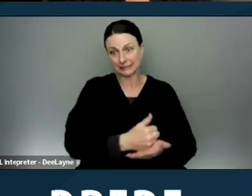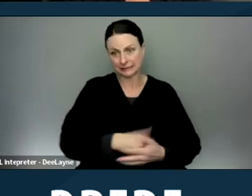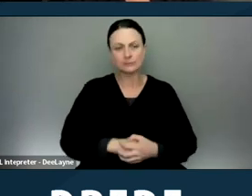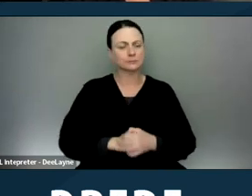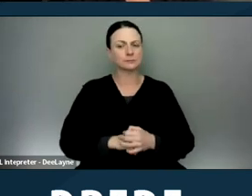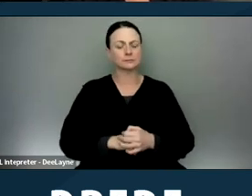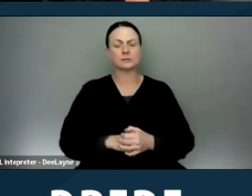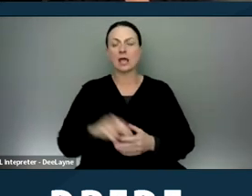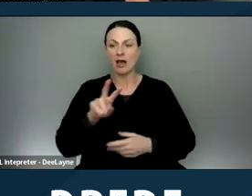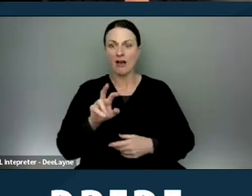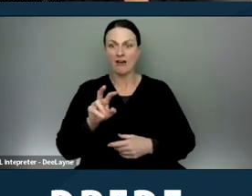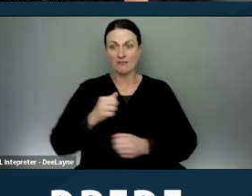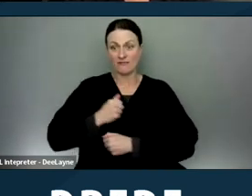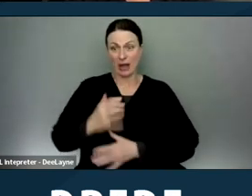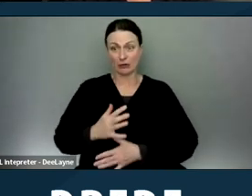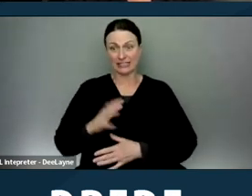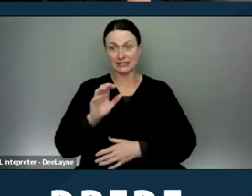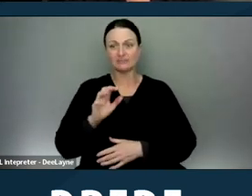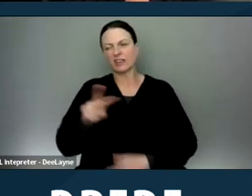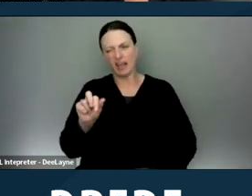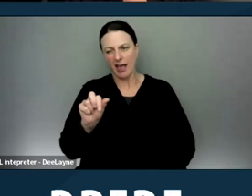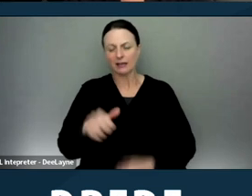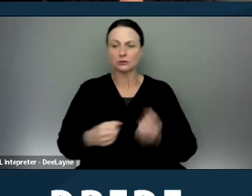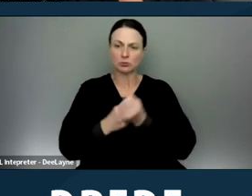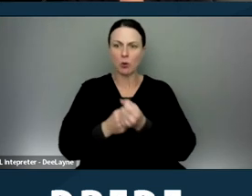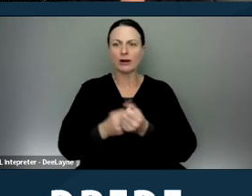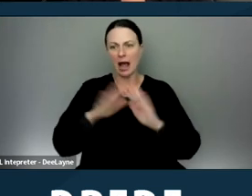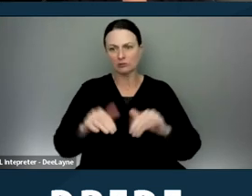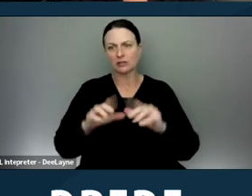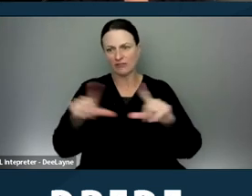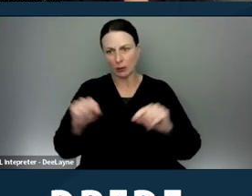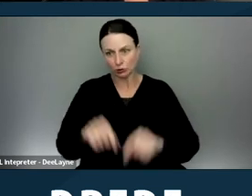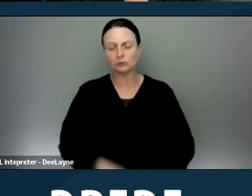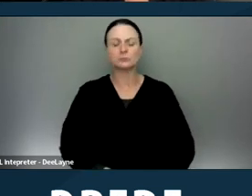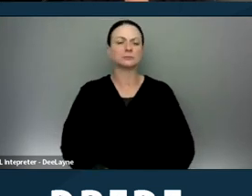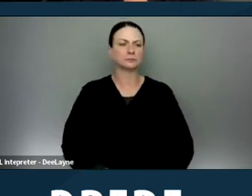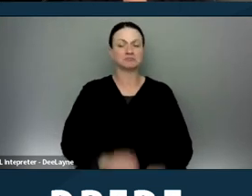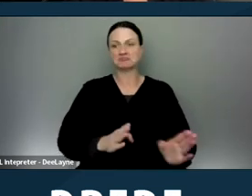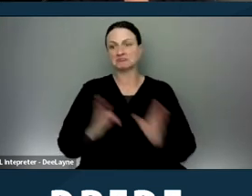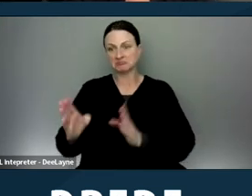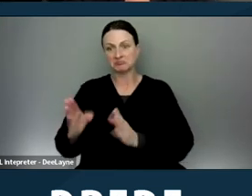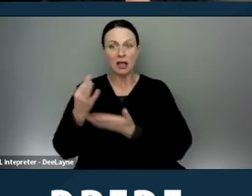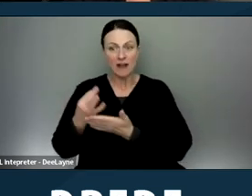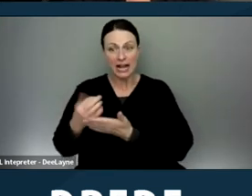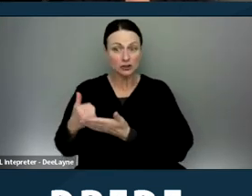Veterans Affairs Supportive Housing vouchers, financial aid from any program